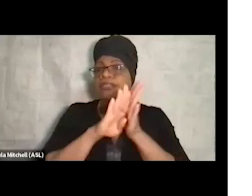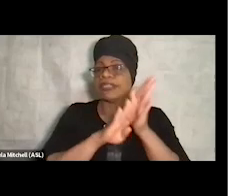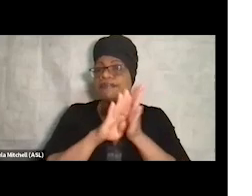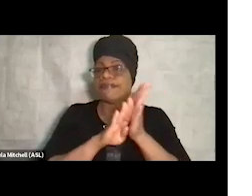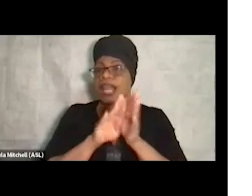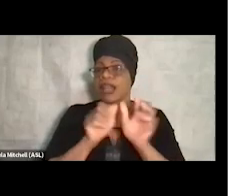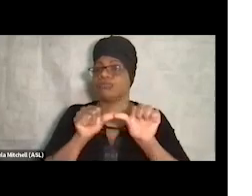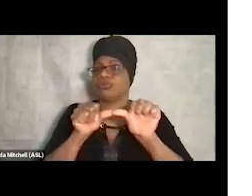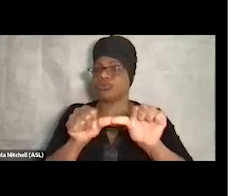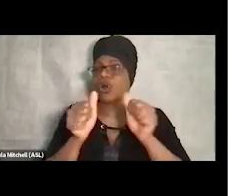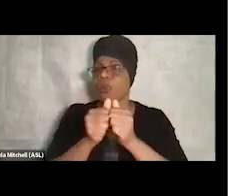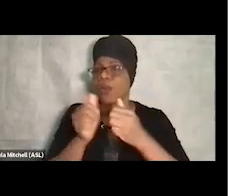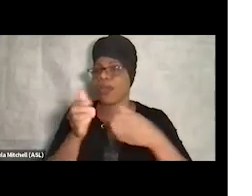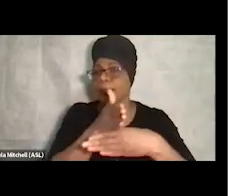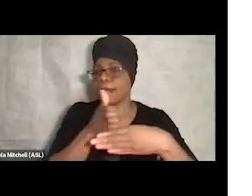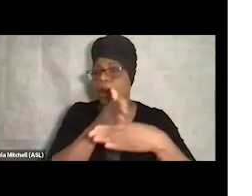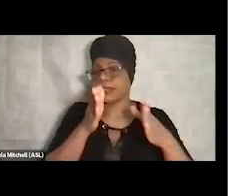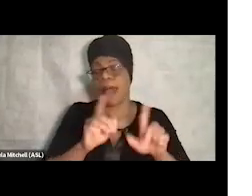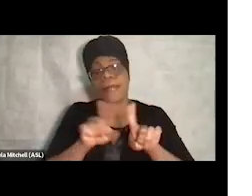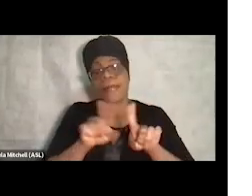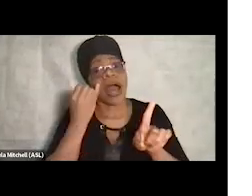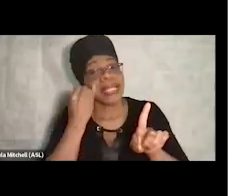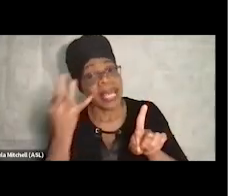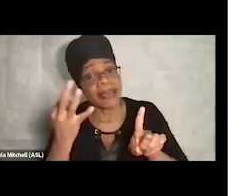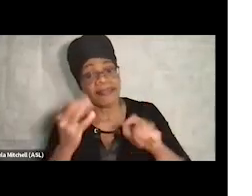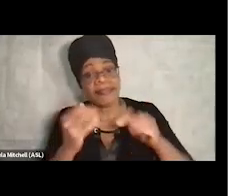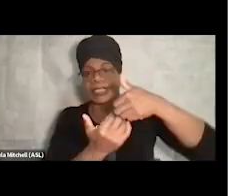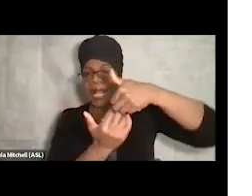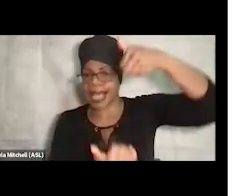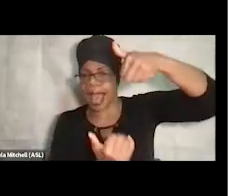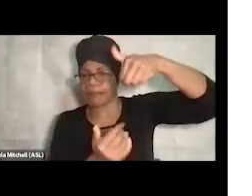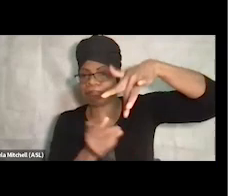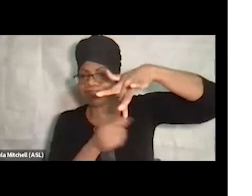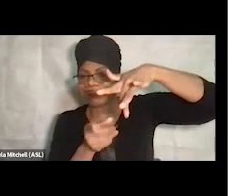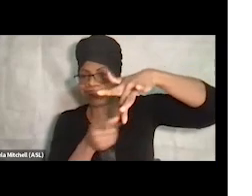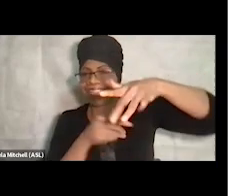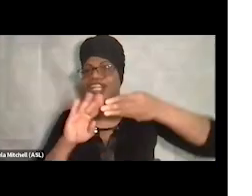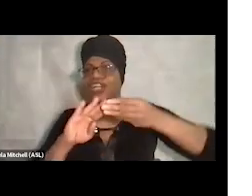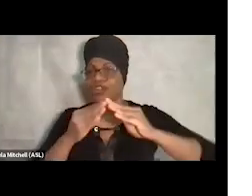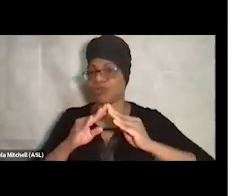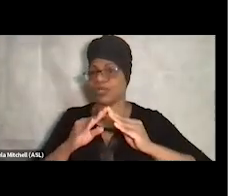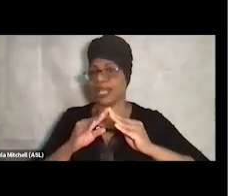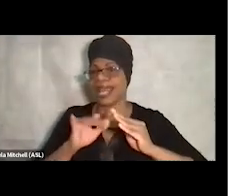unless there's a huge gap in the community. And that's what we experienced here in Lakewood, Colorado,